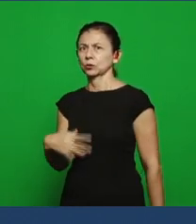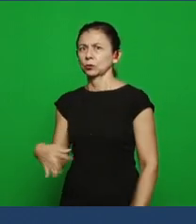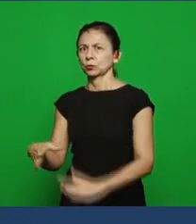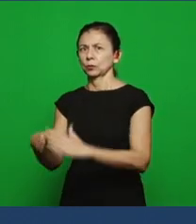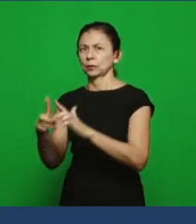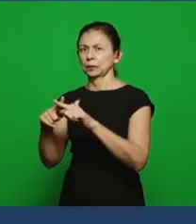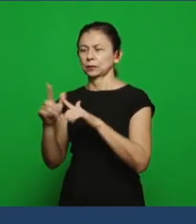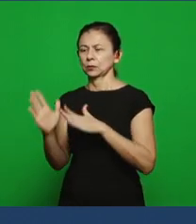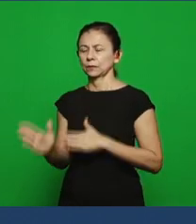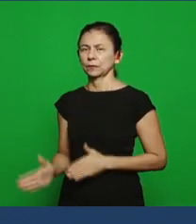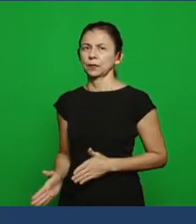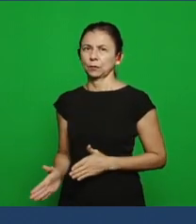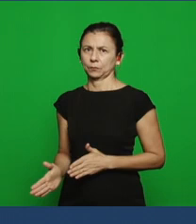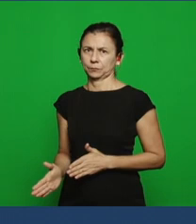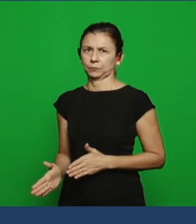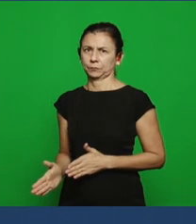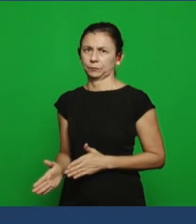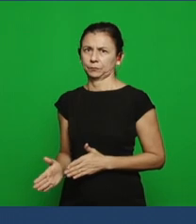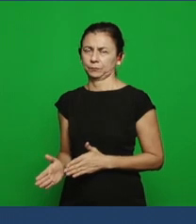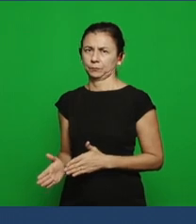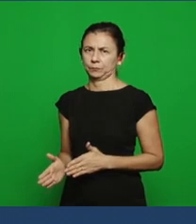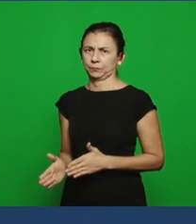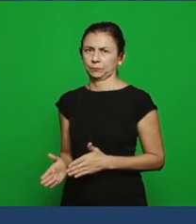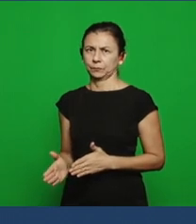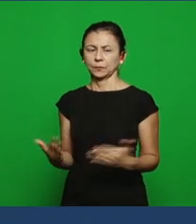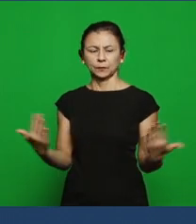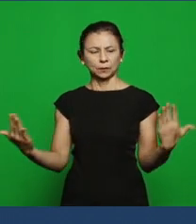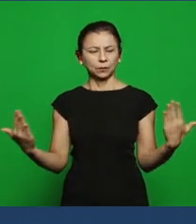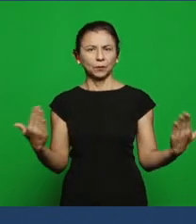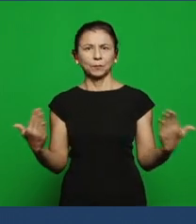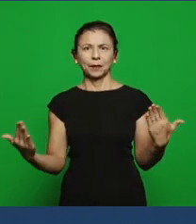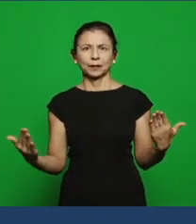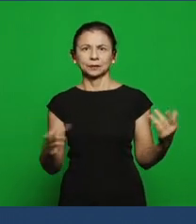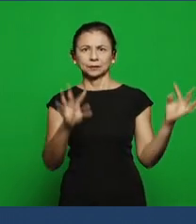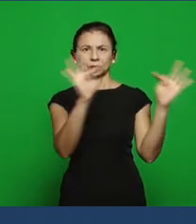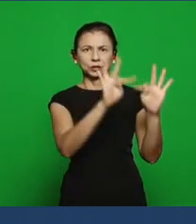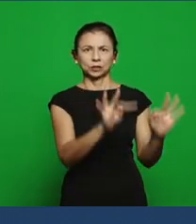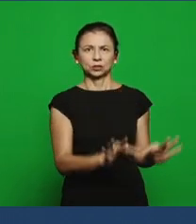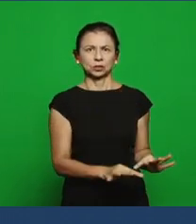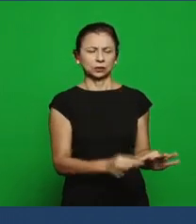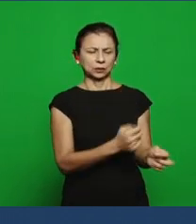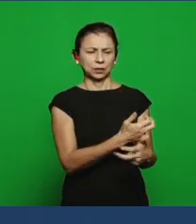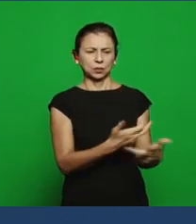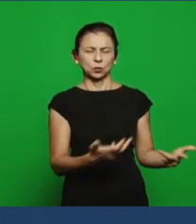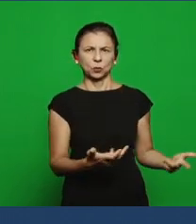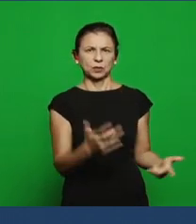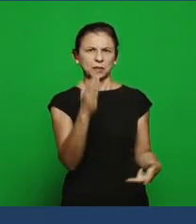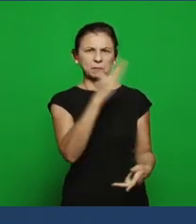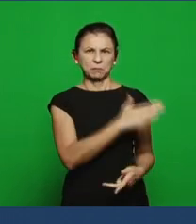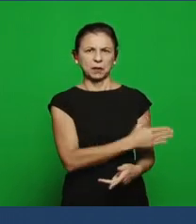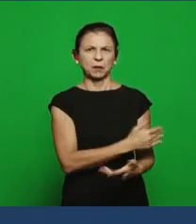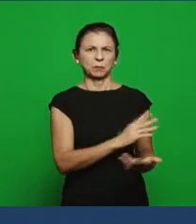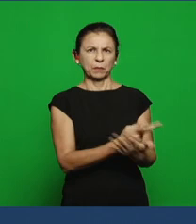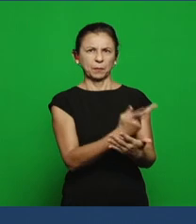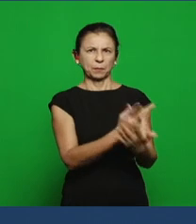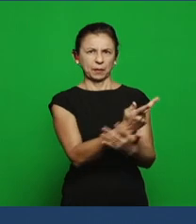Christianity; associate the evils of Thyatira that are already known, what happen